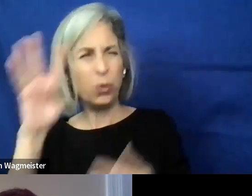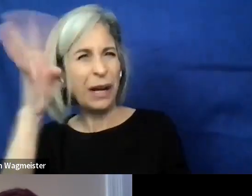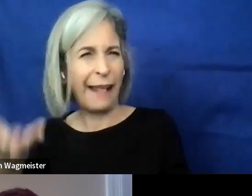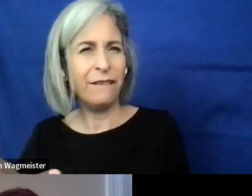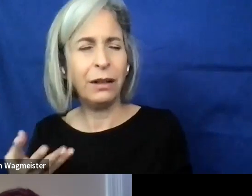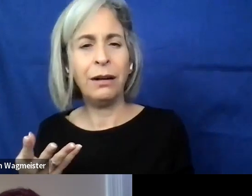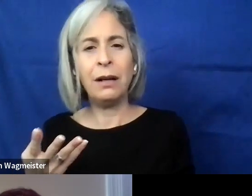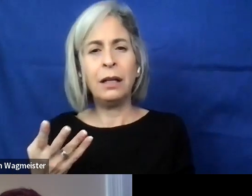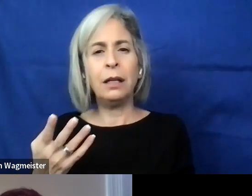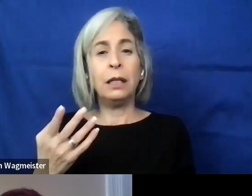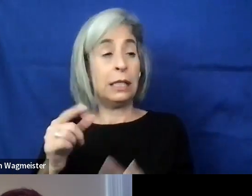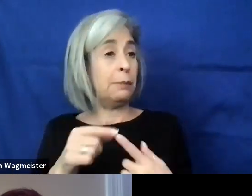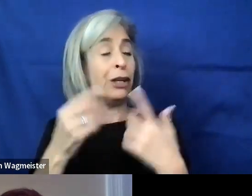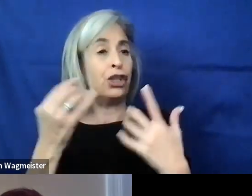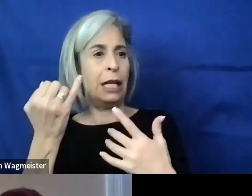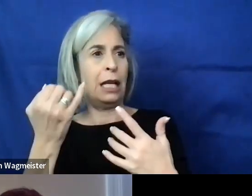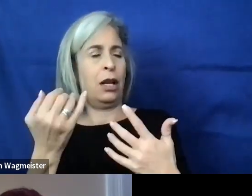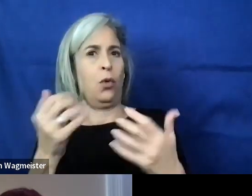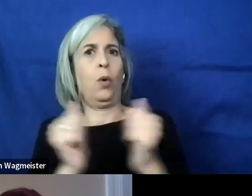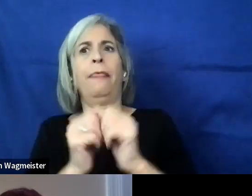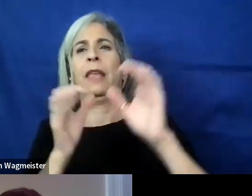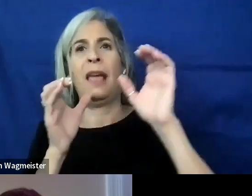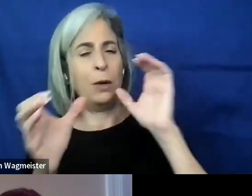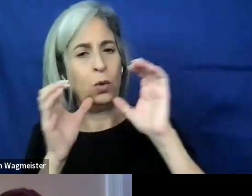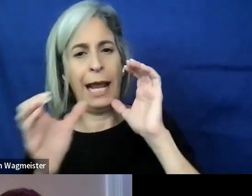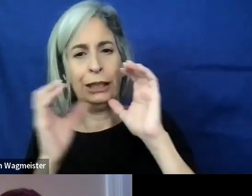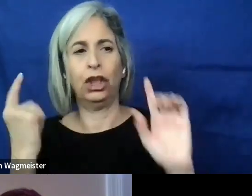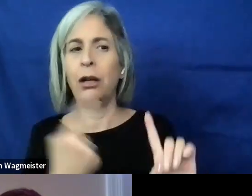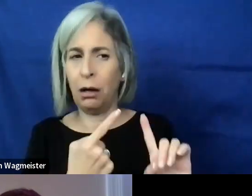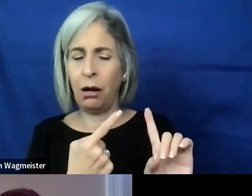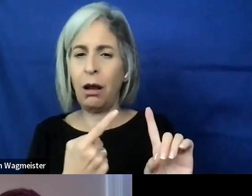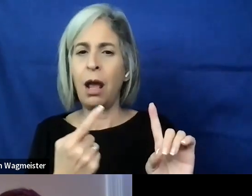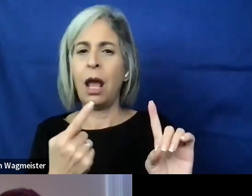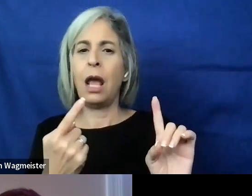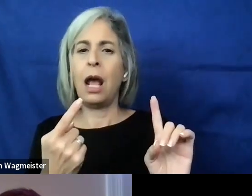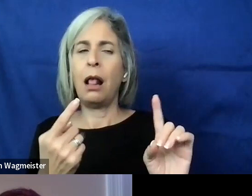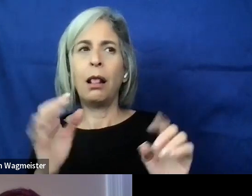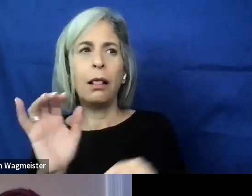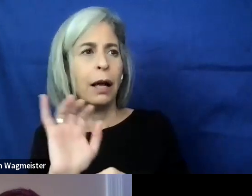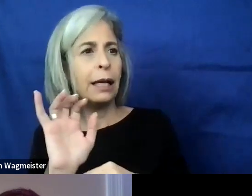Especially when it comes to communication like if it is advocating for accessibility